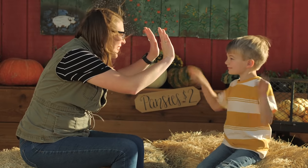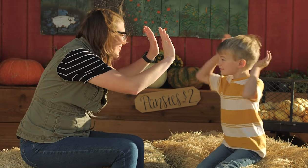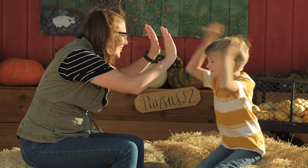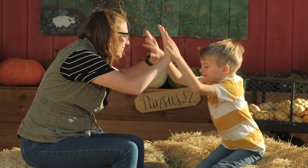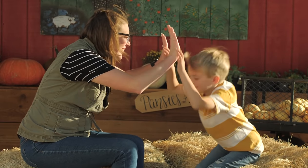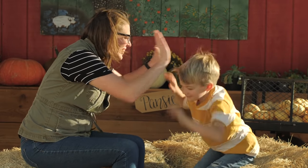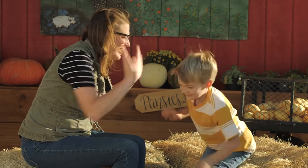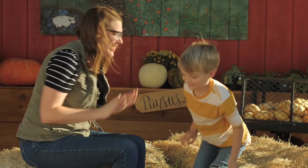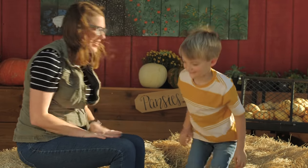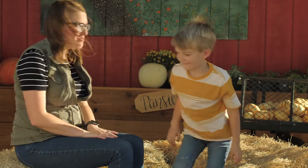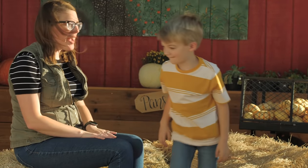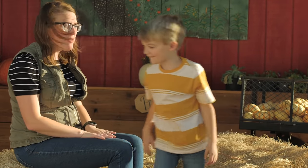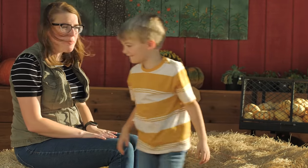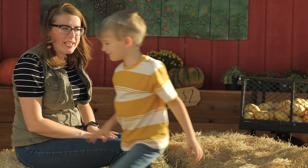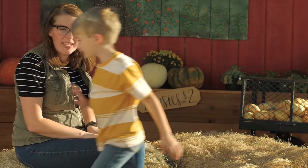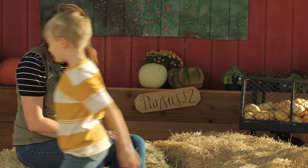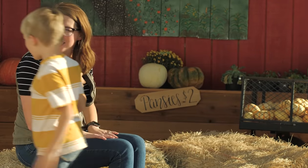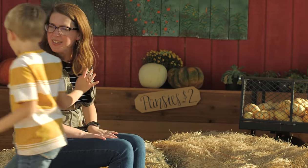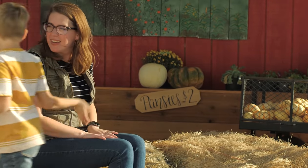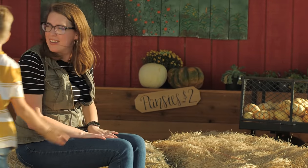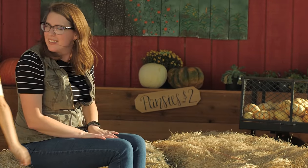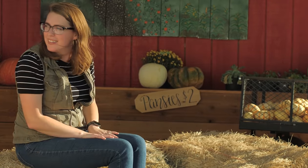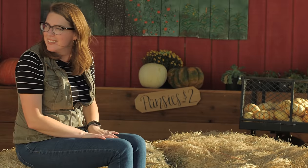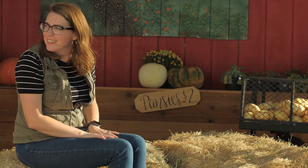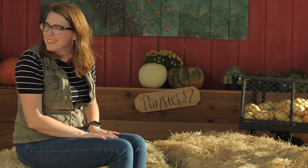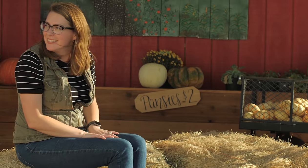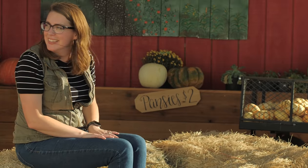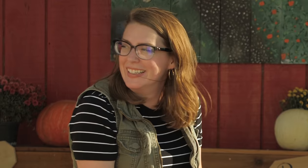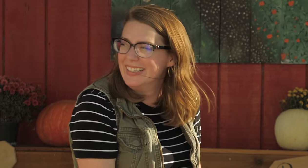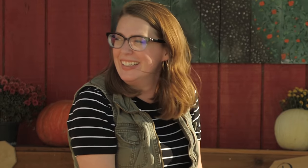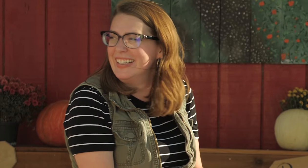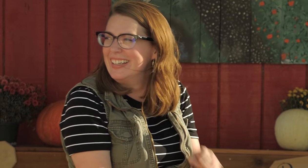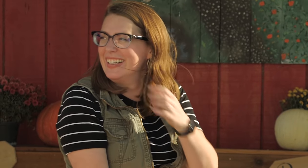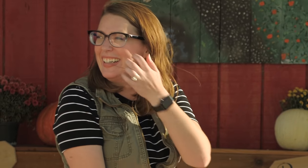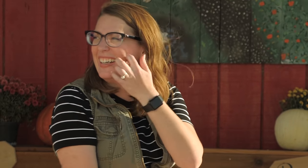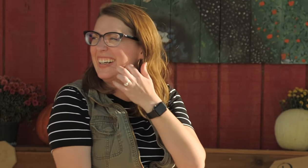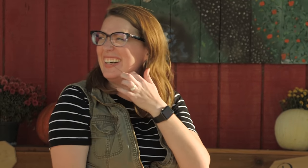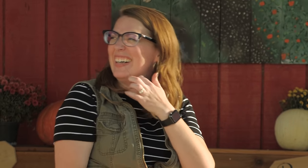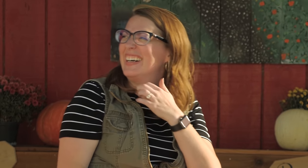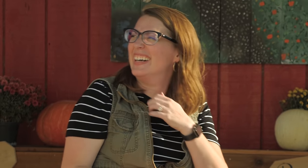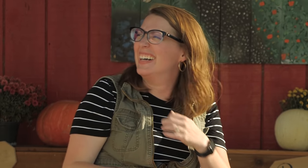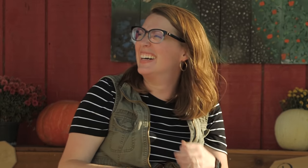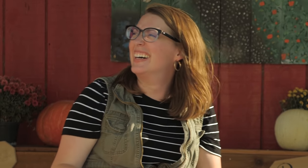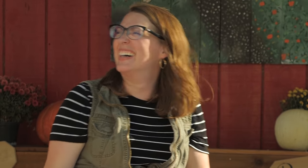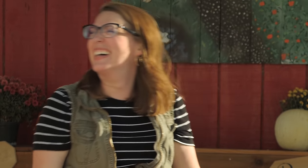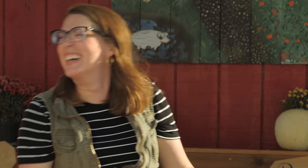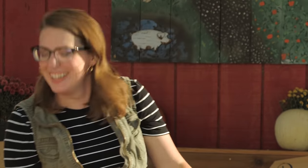Good job. Bye everybody. Bye